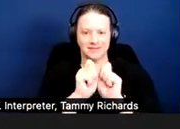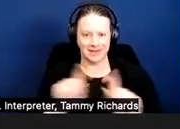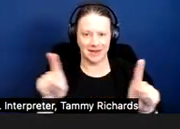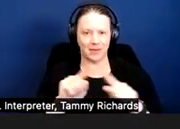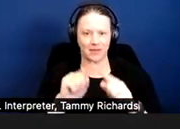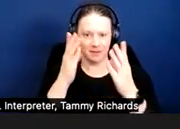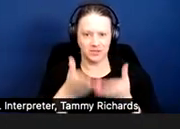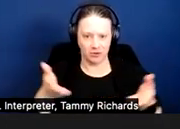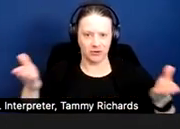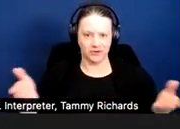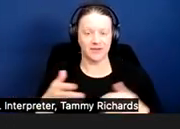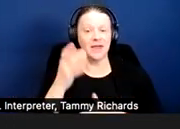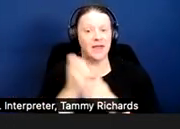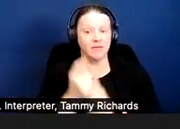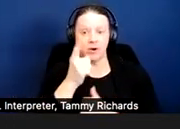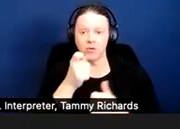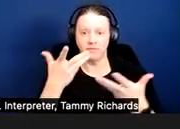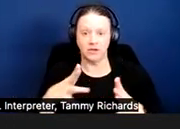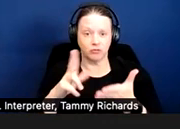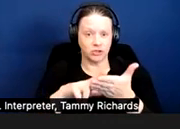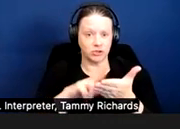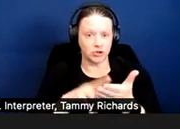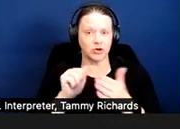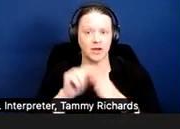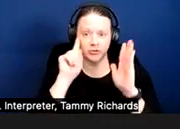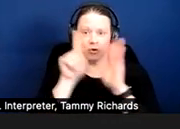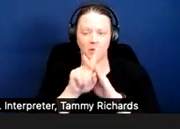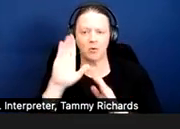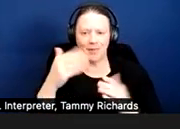And everybody who is registered and attended will have my contact information.